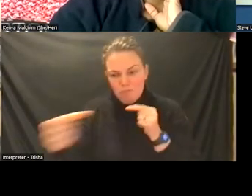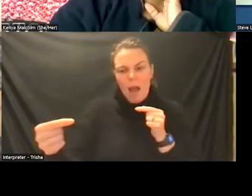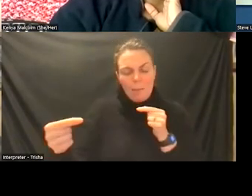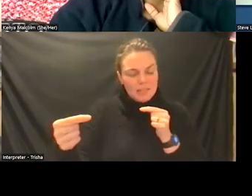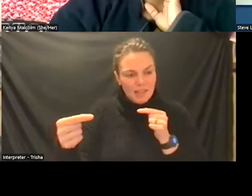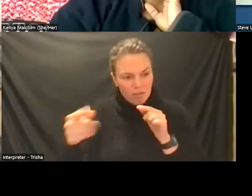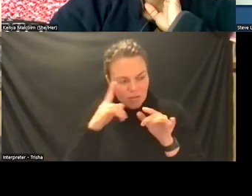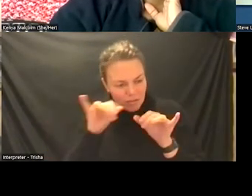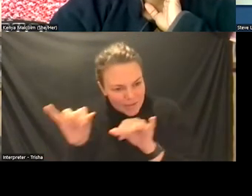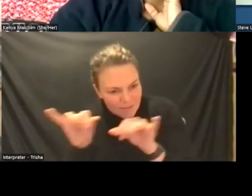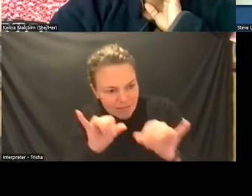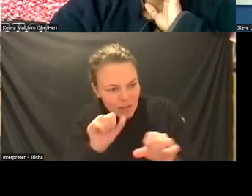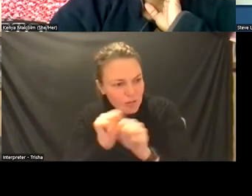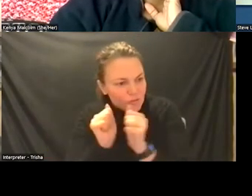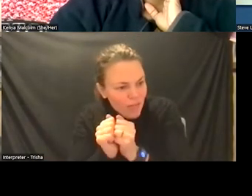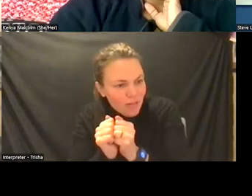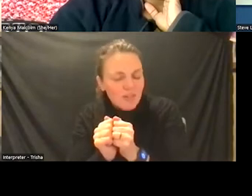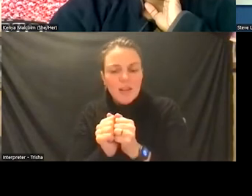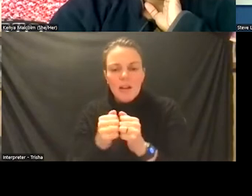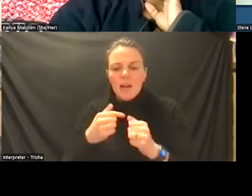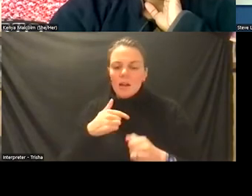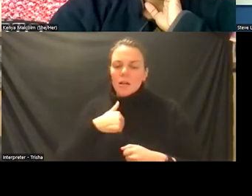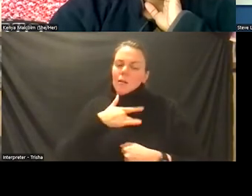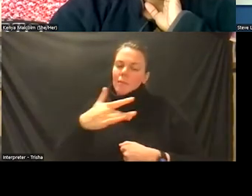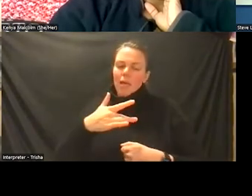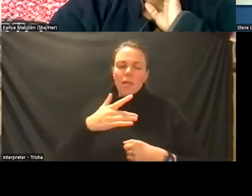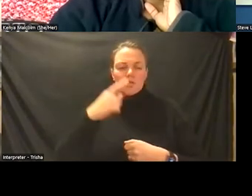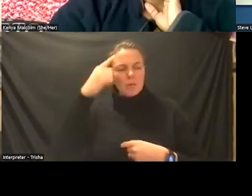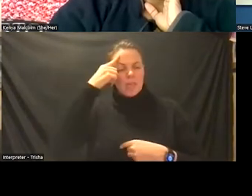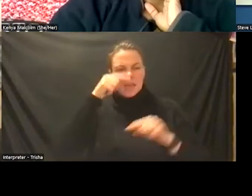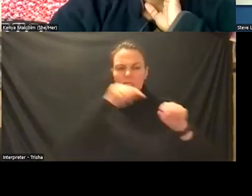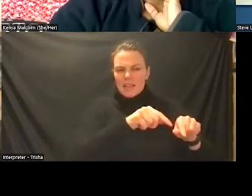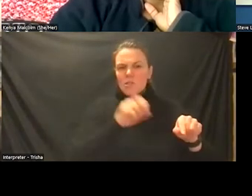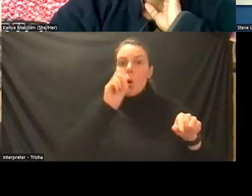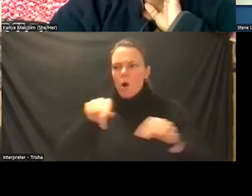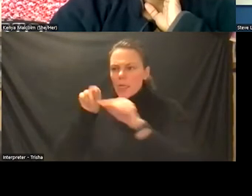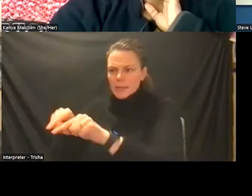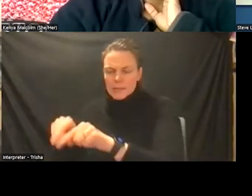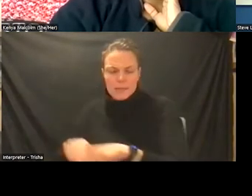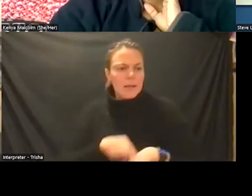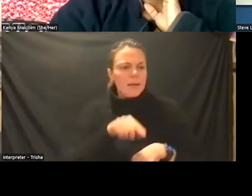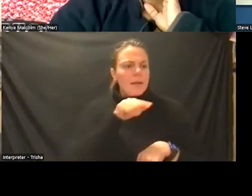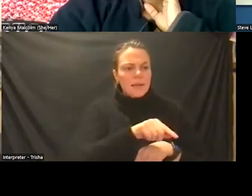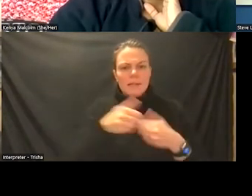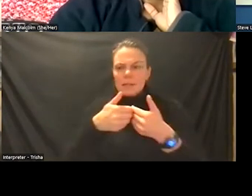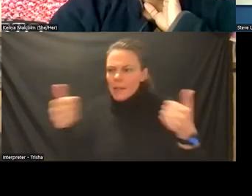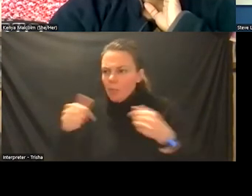things in a polarized black and white way and the reality is that unless we can combine our